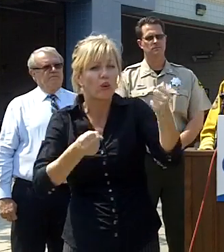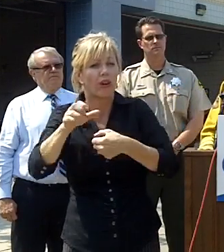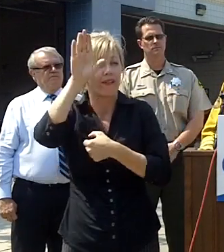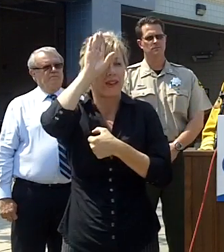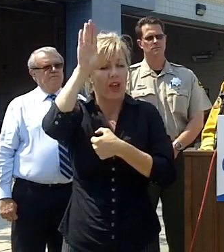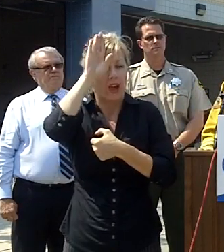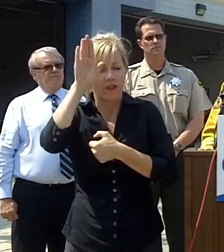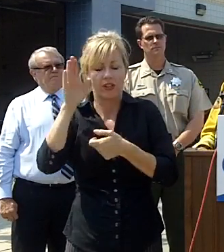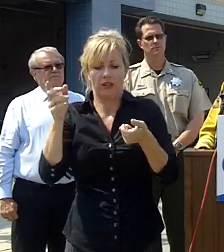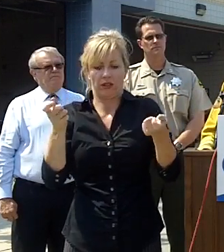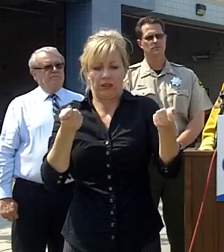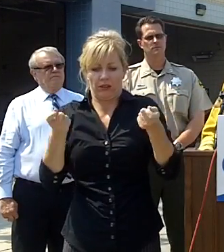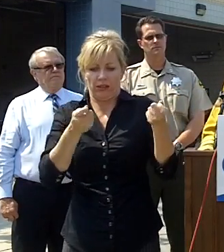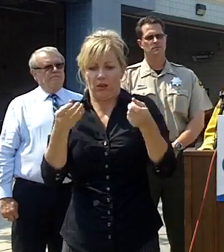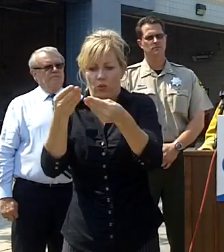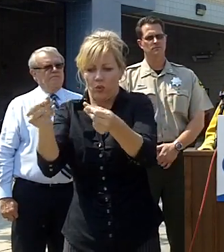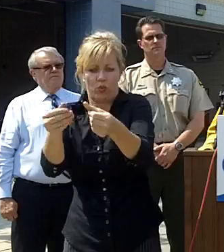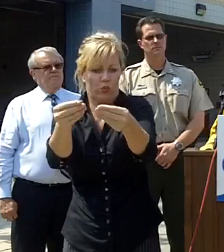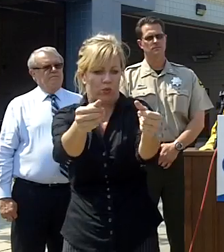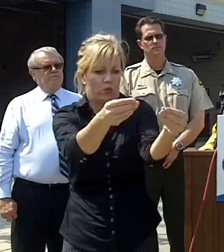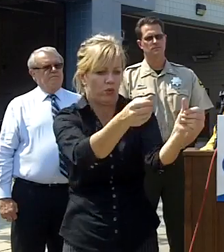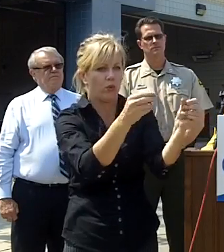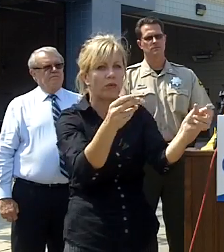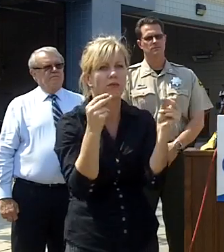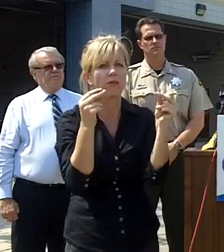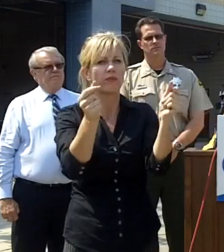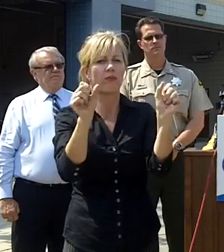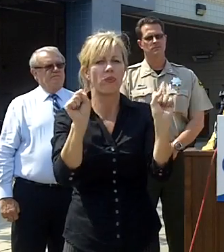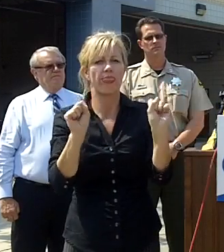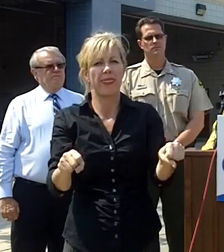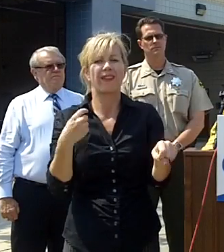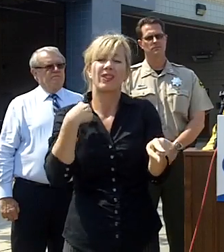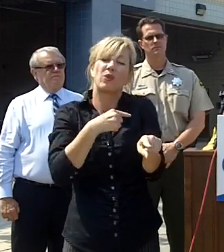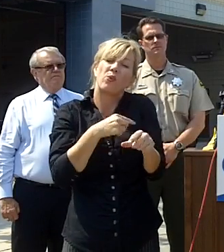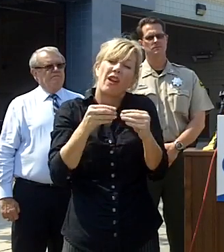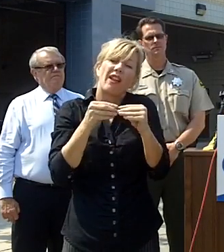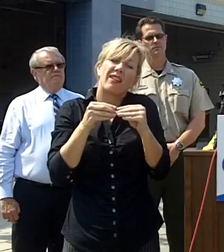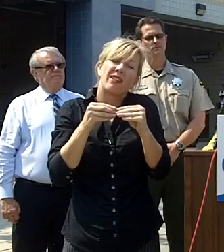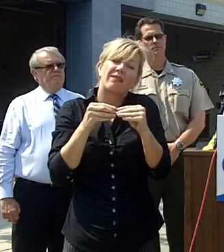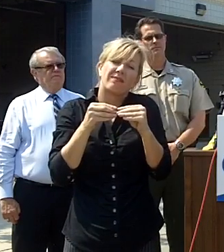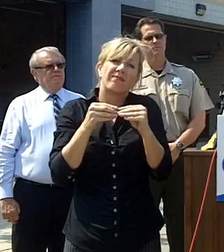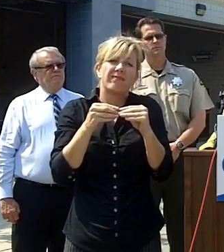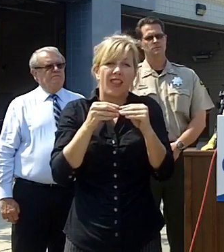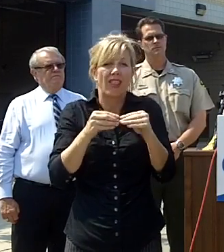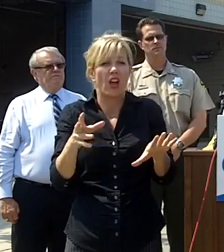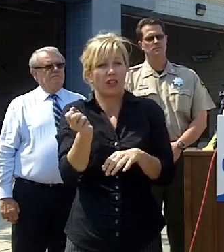with all the isolated fires and though we did lose a though the fire did burn a few of those